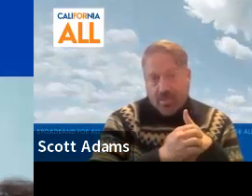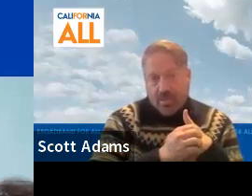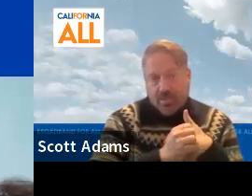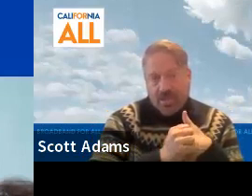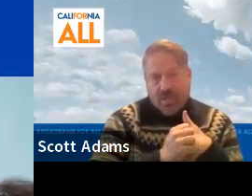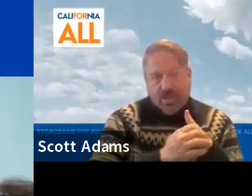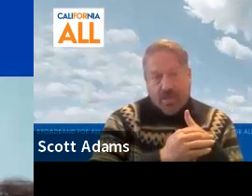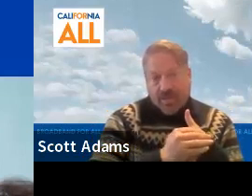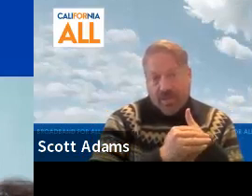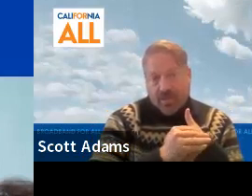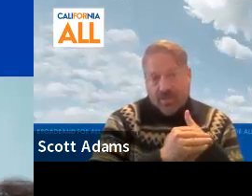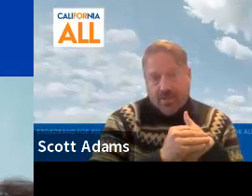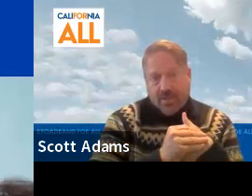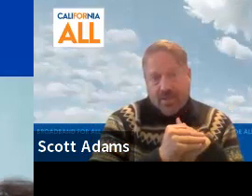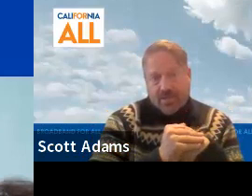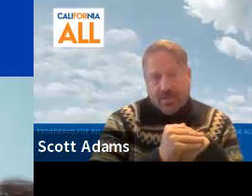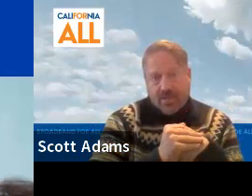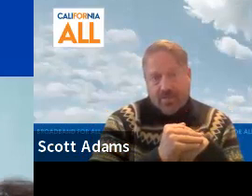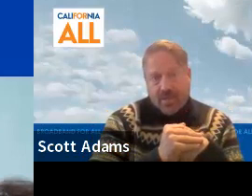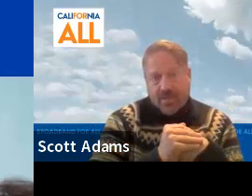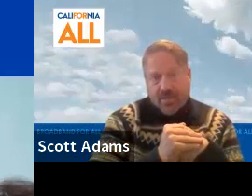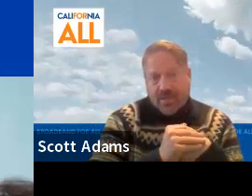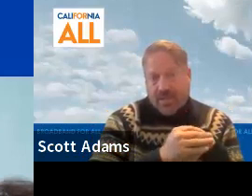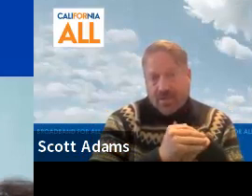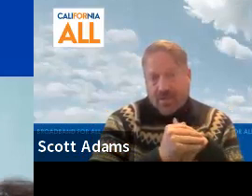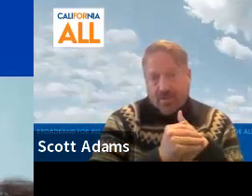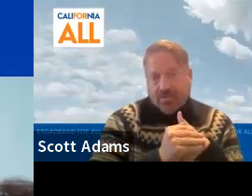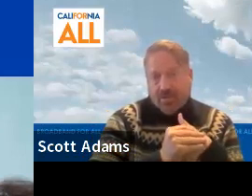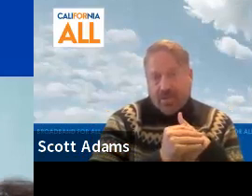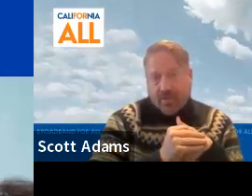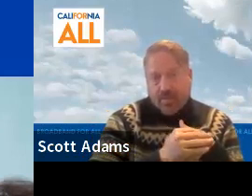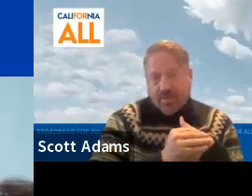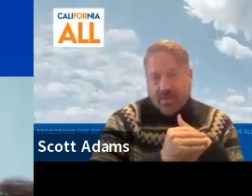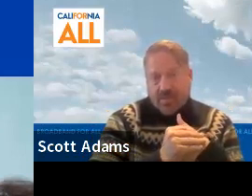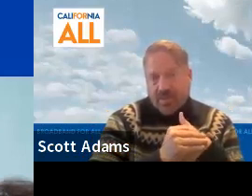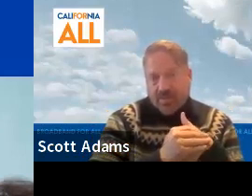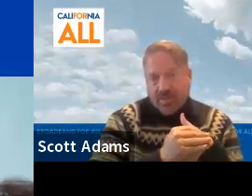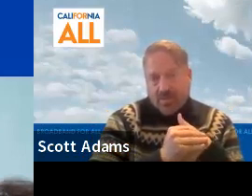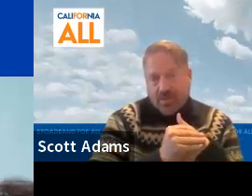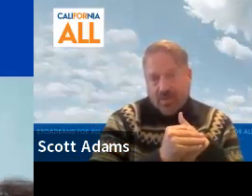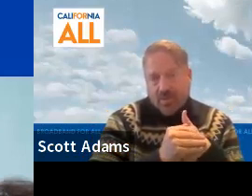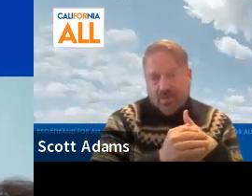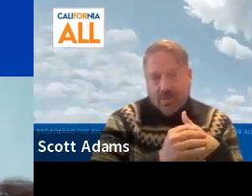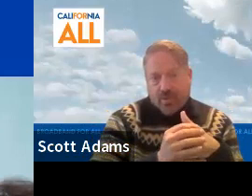programs that are in language that can cater to the diversity of our population is something that's really critical.